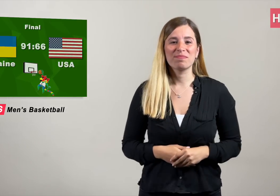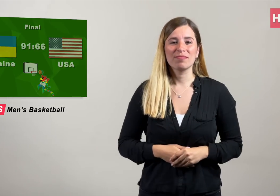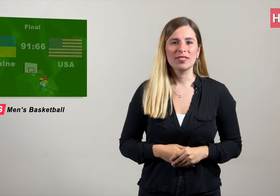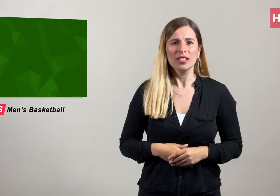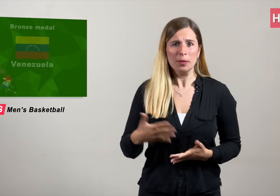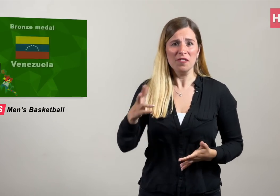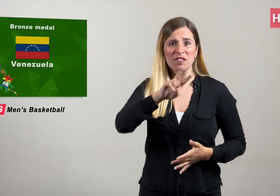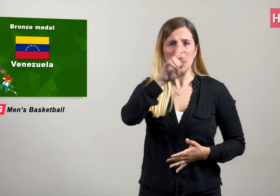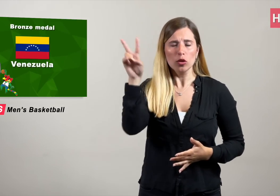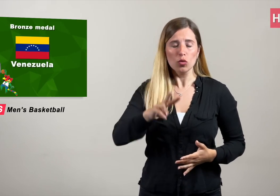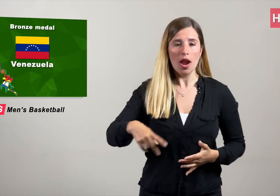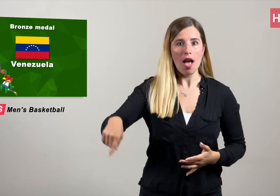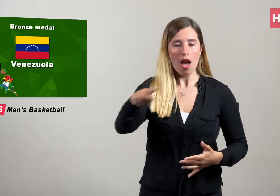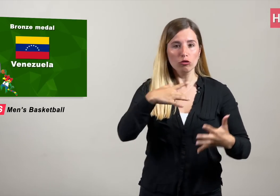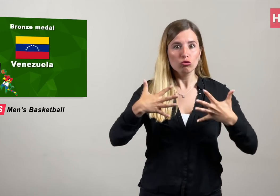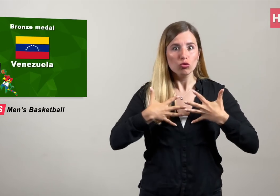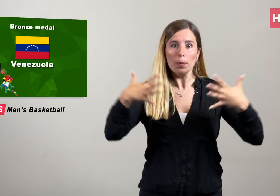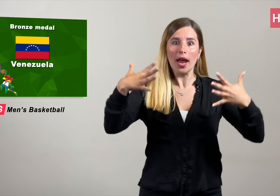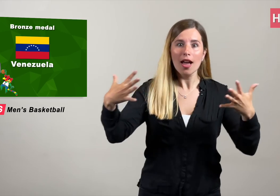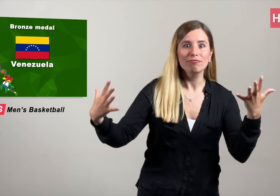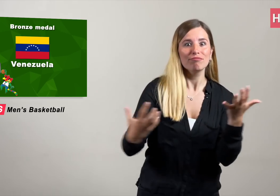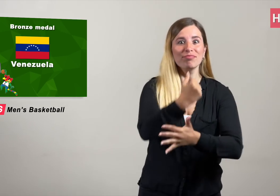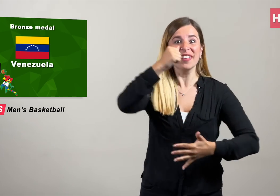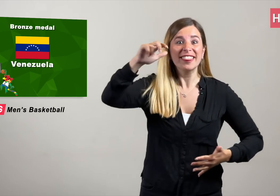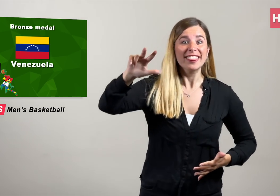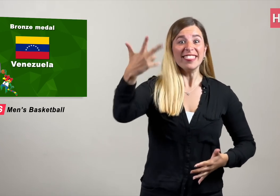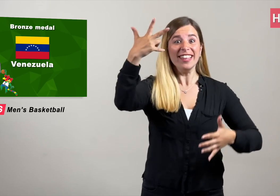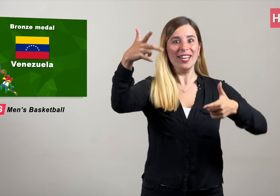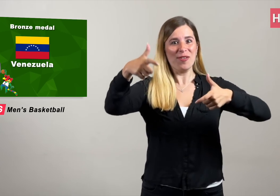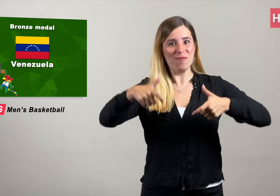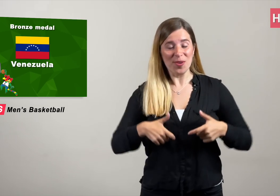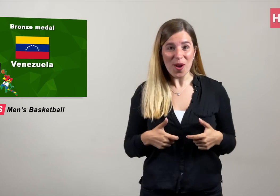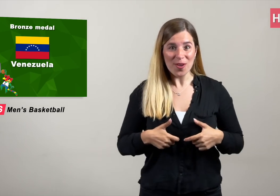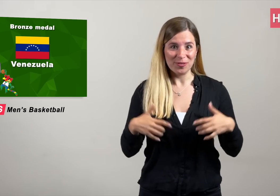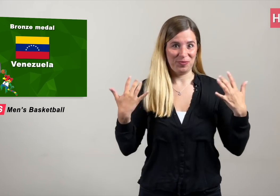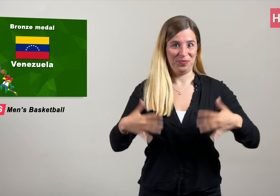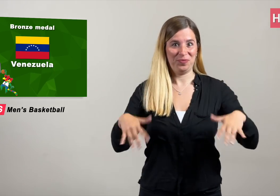Venezuela was a surprise winner for the Bronze medal game.